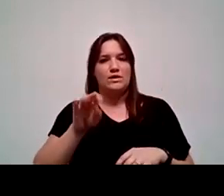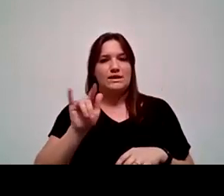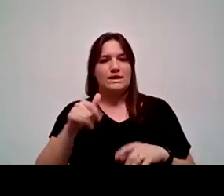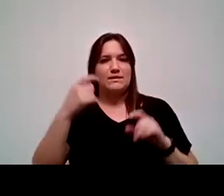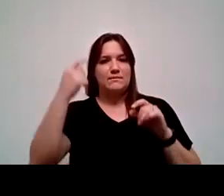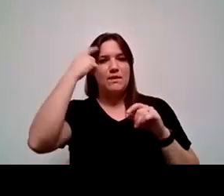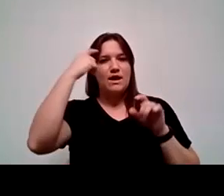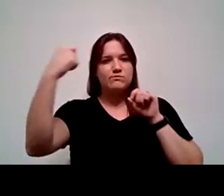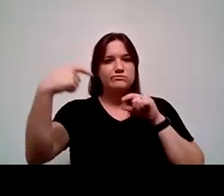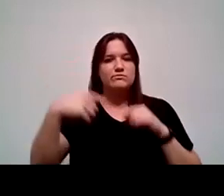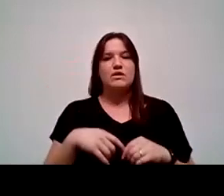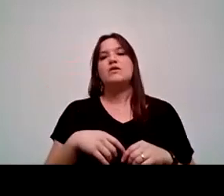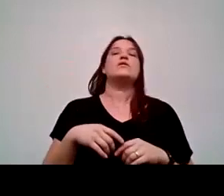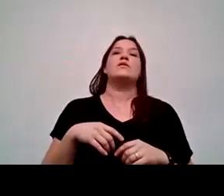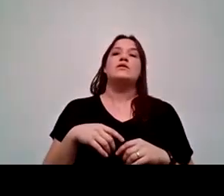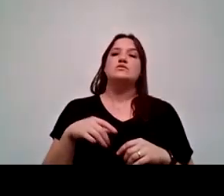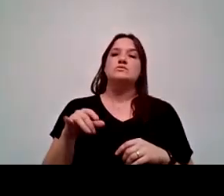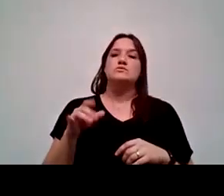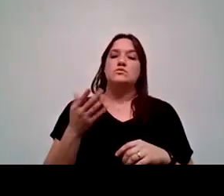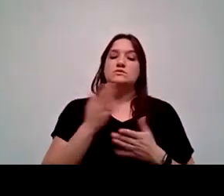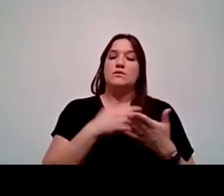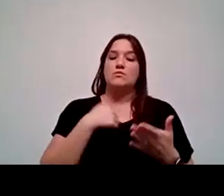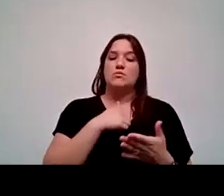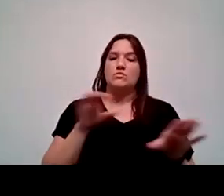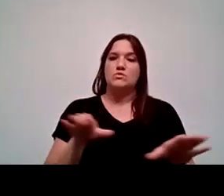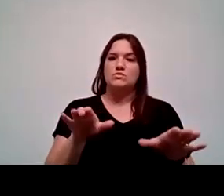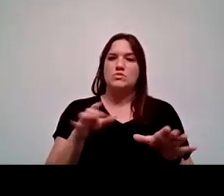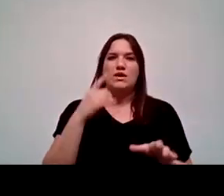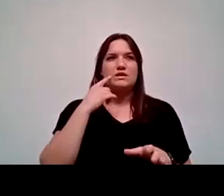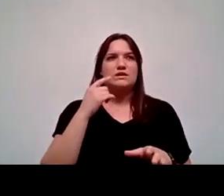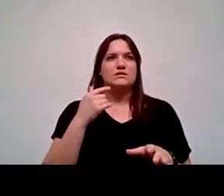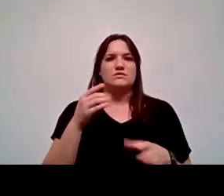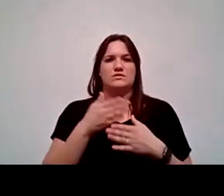So some of the things that we've been doing is I think some of our colleagues shared is signage.